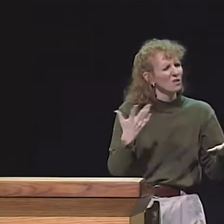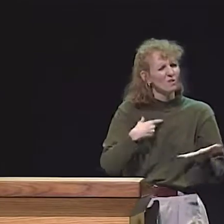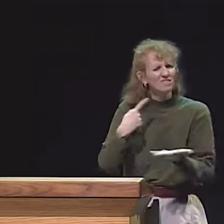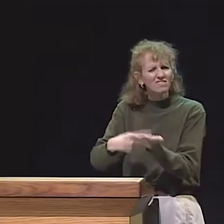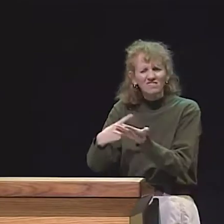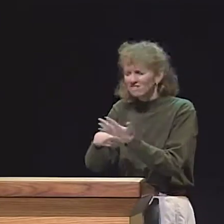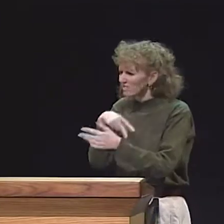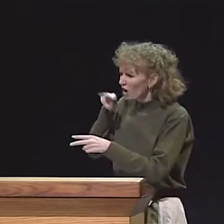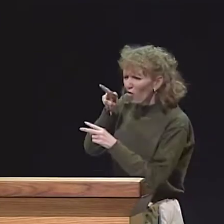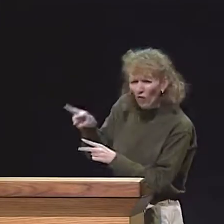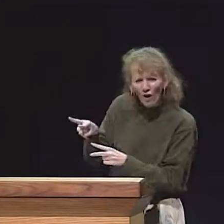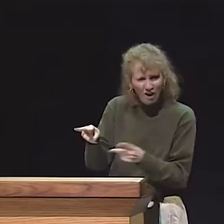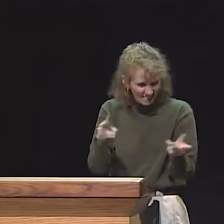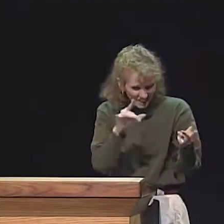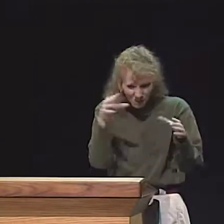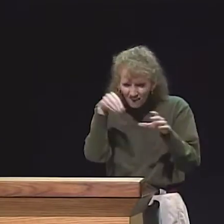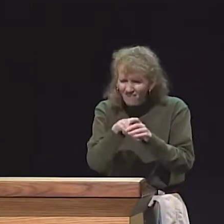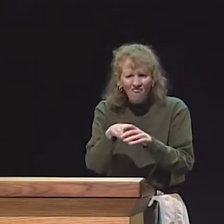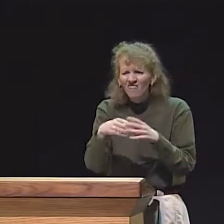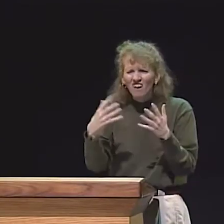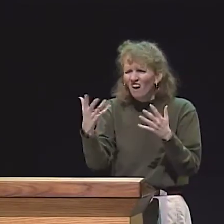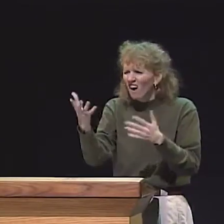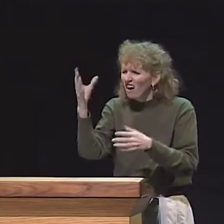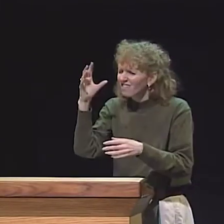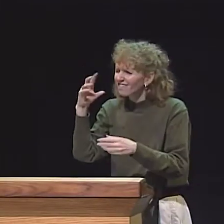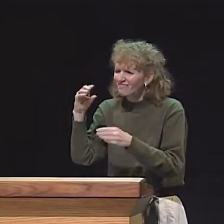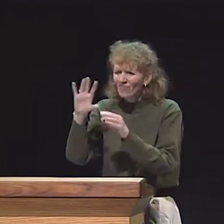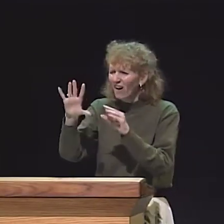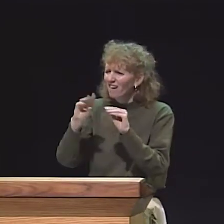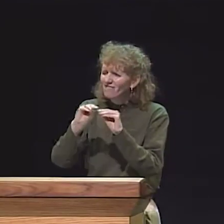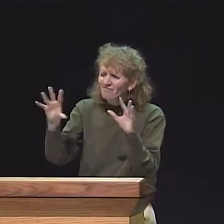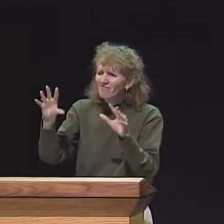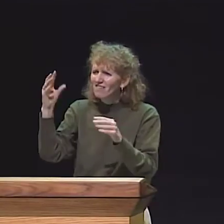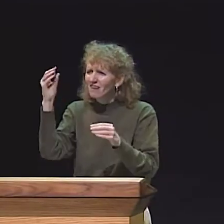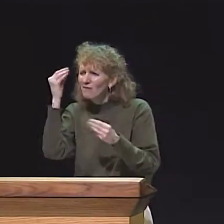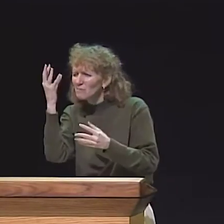SO, AGAIN, I MIGHT BE TALKING WITH THE CHILDREN